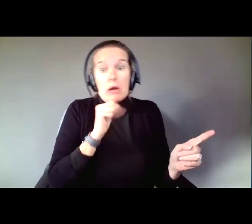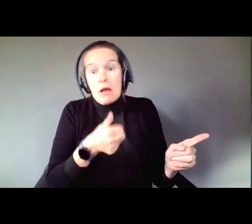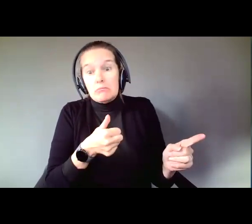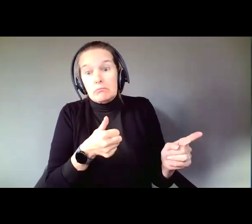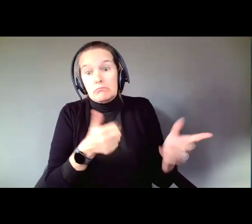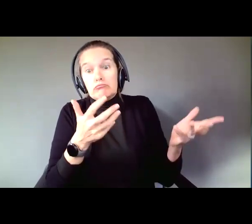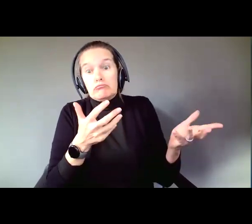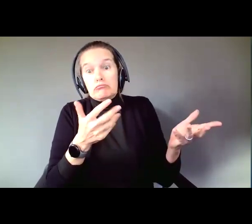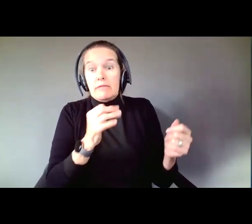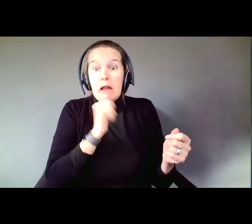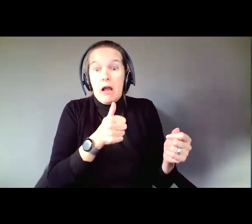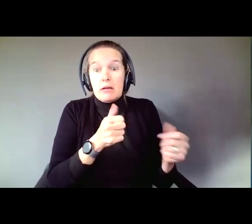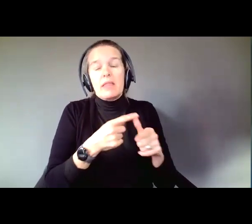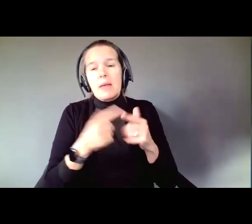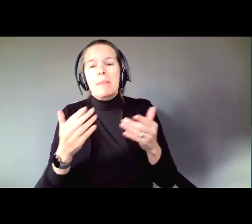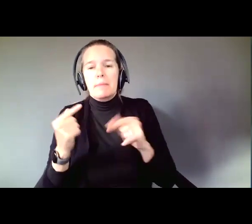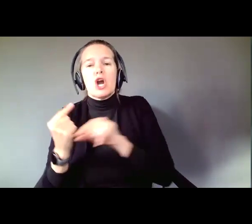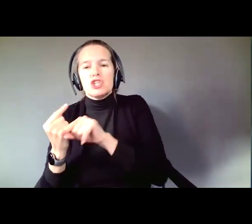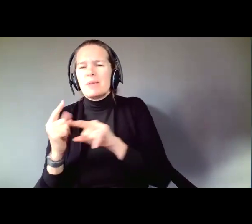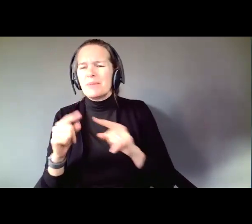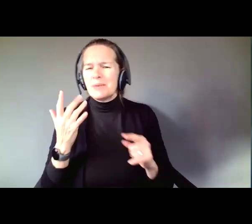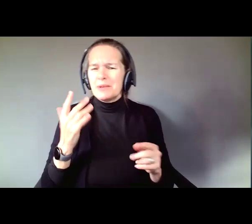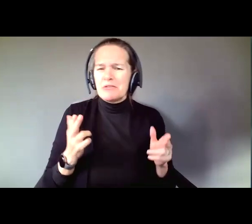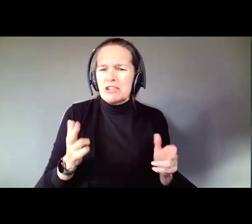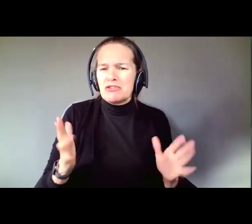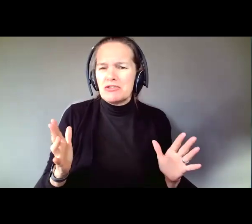may be appropriate, but what is the rush? Think about the rights that are so important